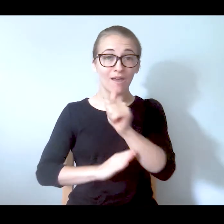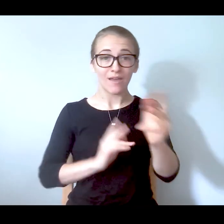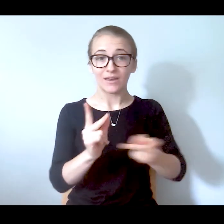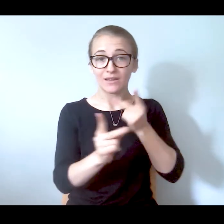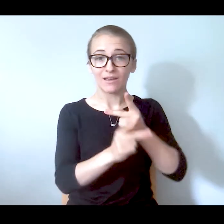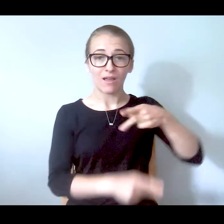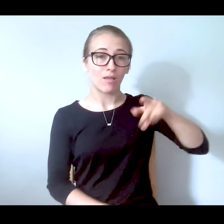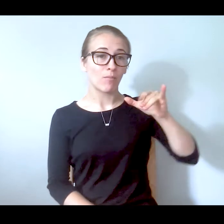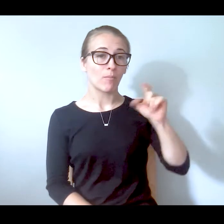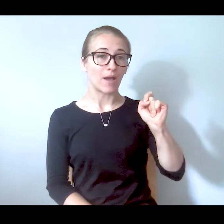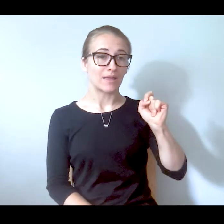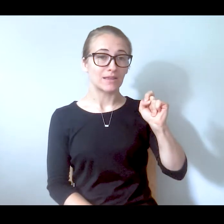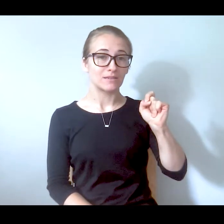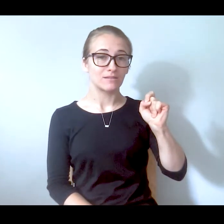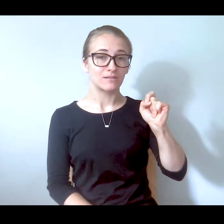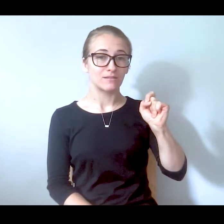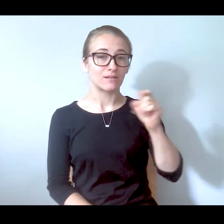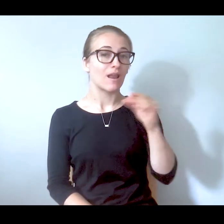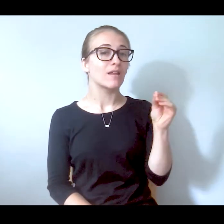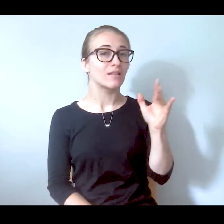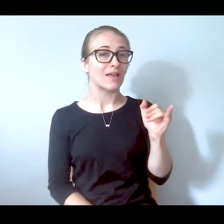any sort of pilot like this, and this is embedded in